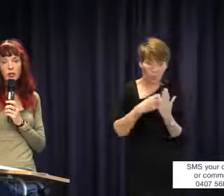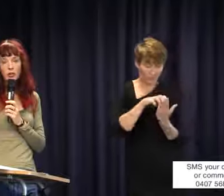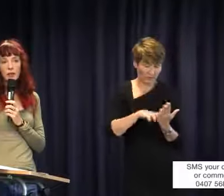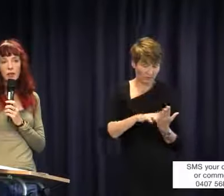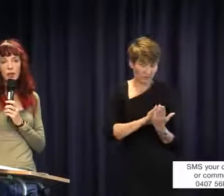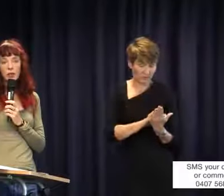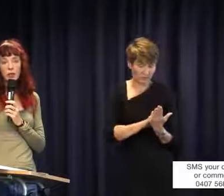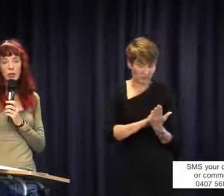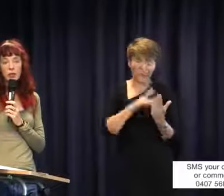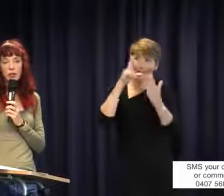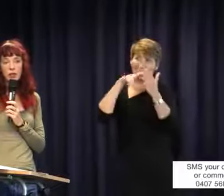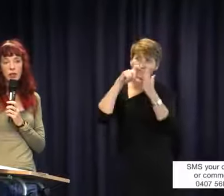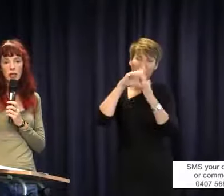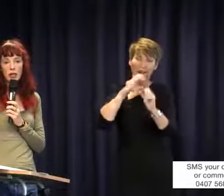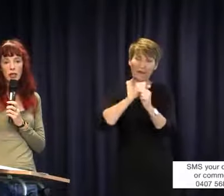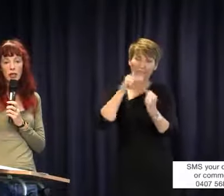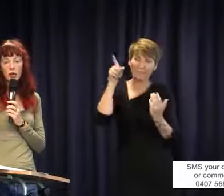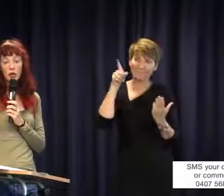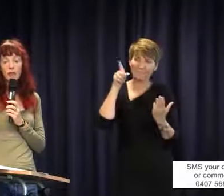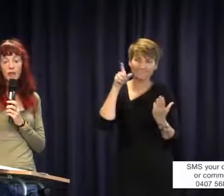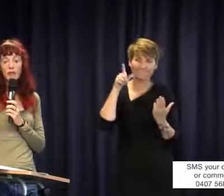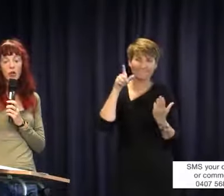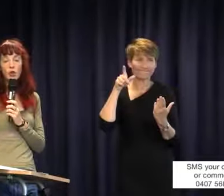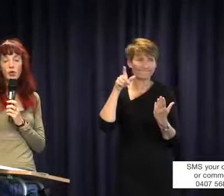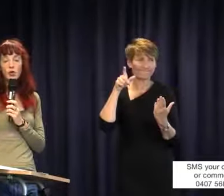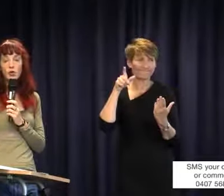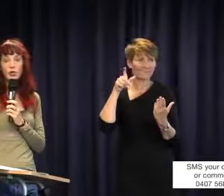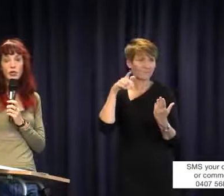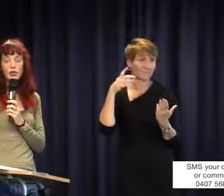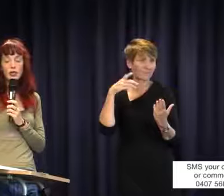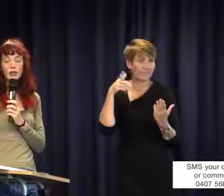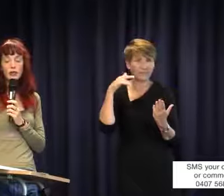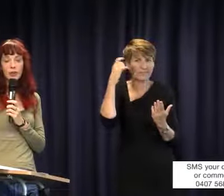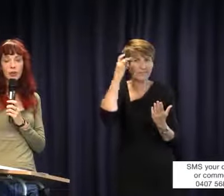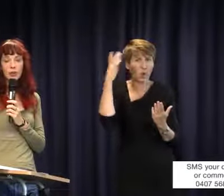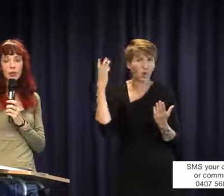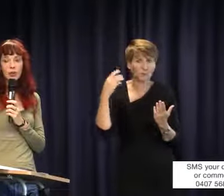the federal government I don't know if they forgot or decided to leave it out, but they